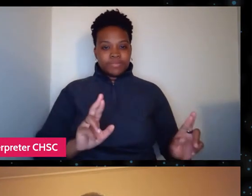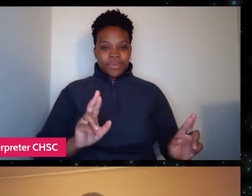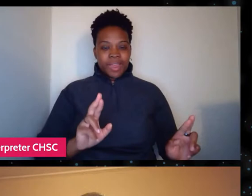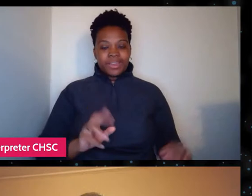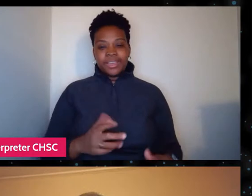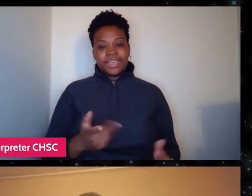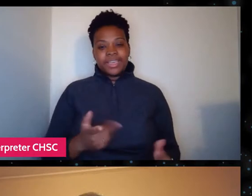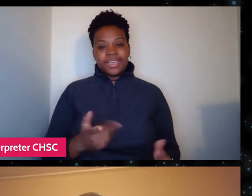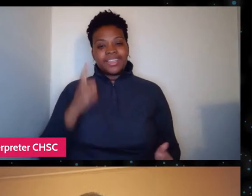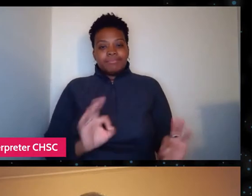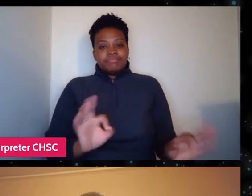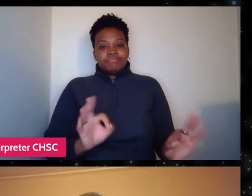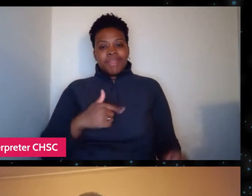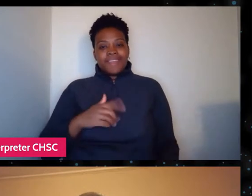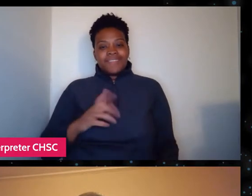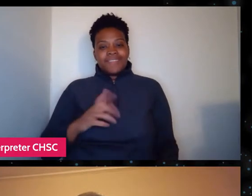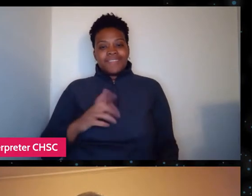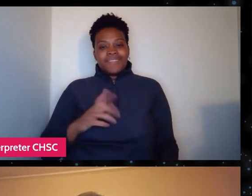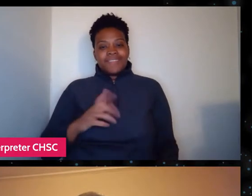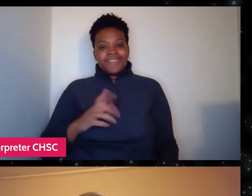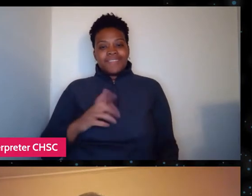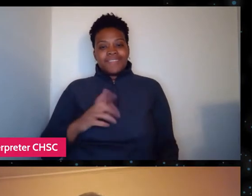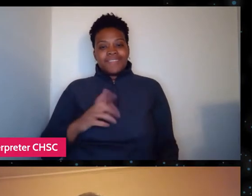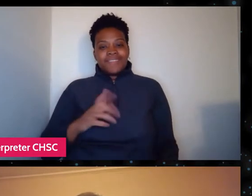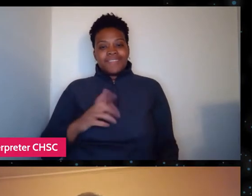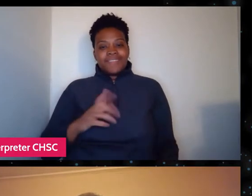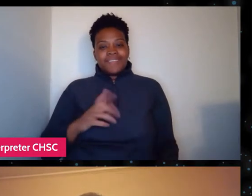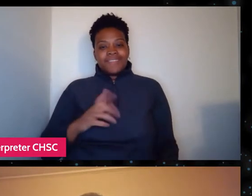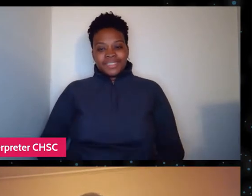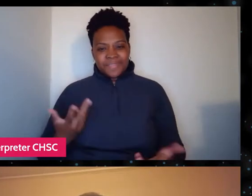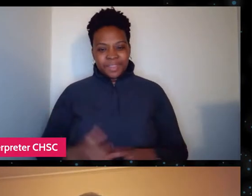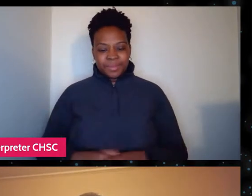And so we get to my house